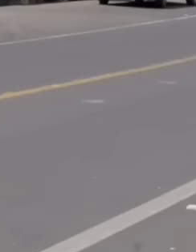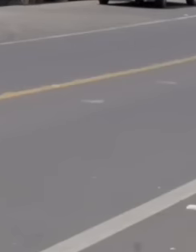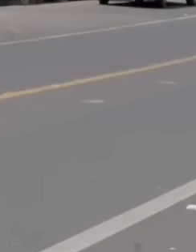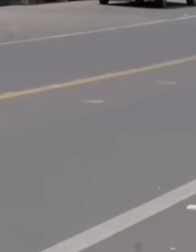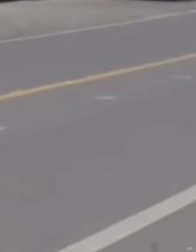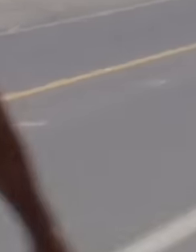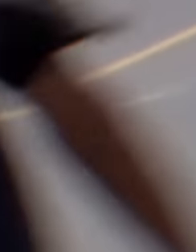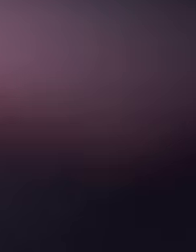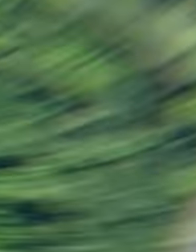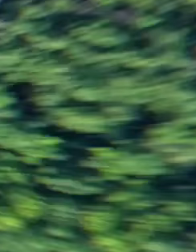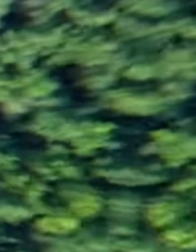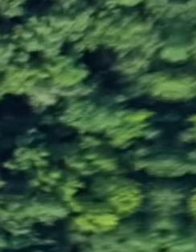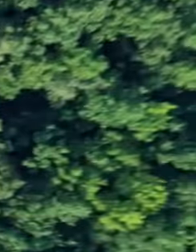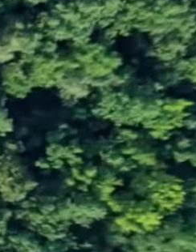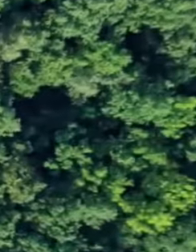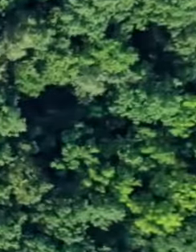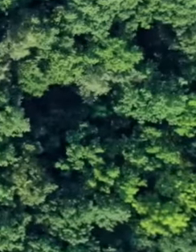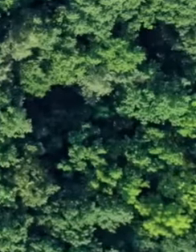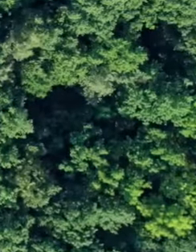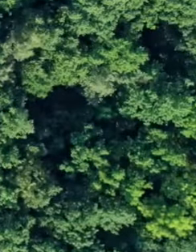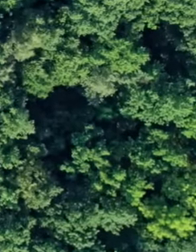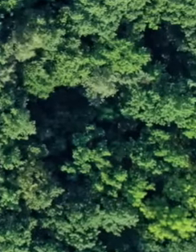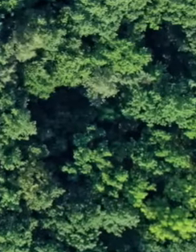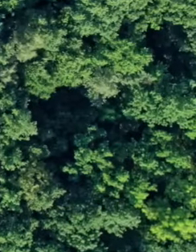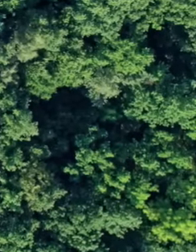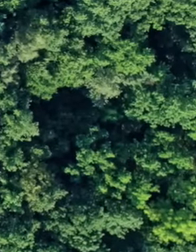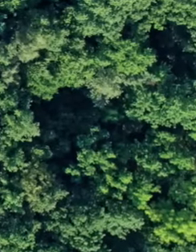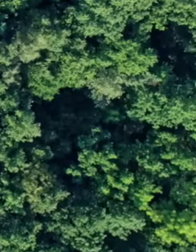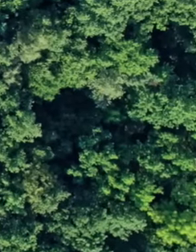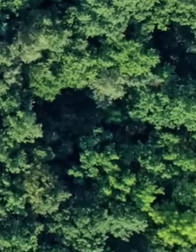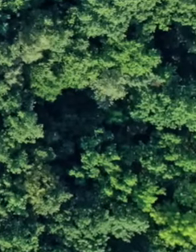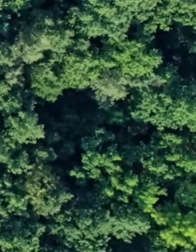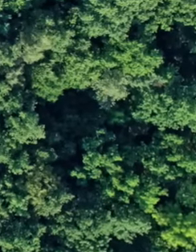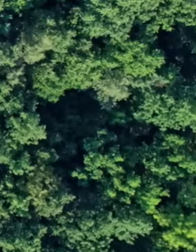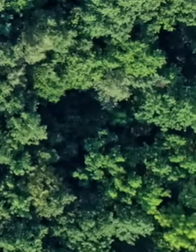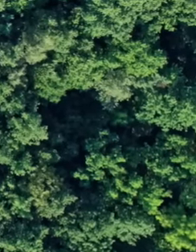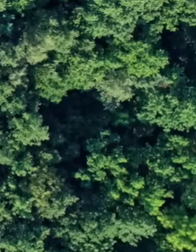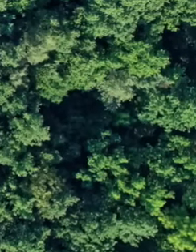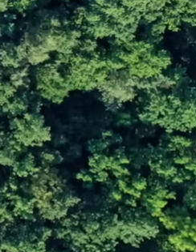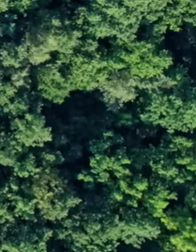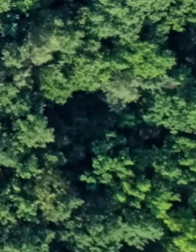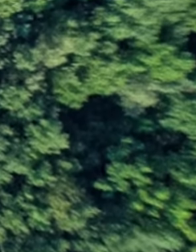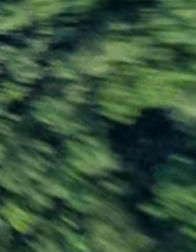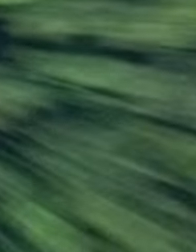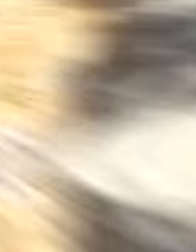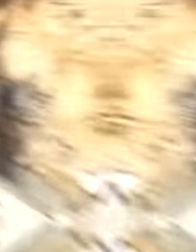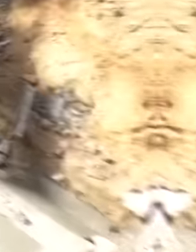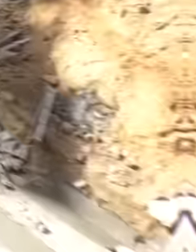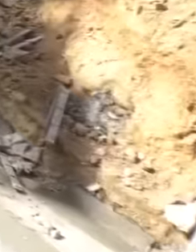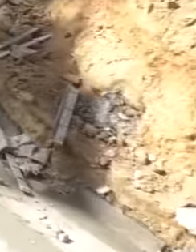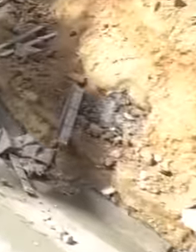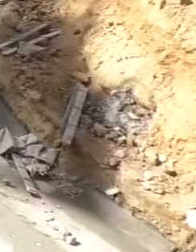the government has once again fulfilled this commitment and in the same way with Los Caminos